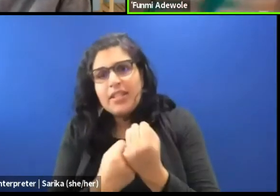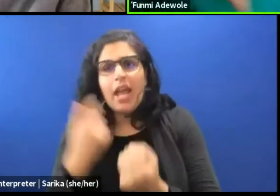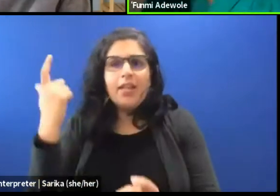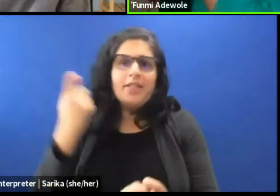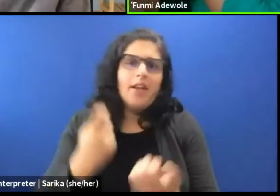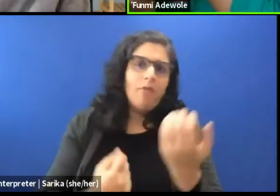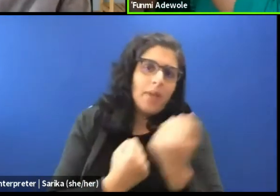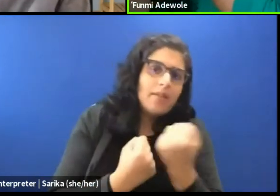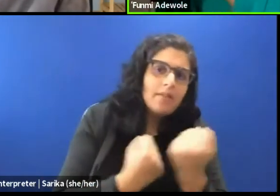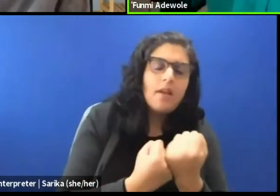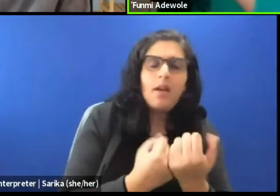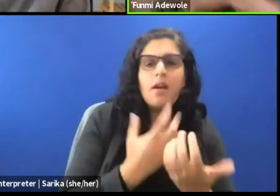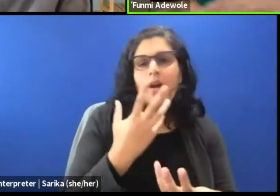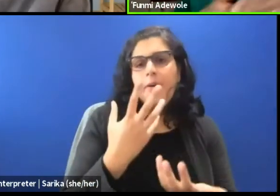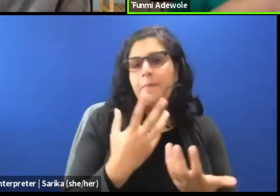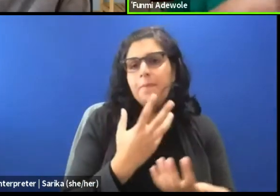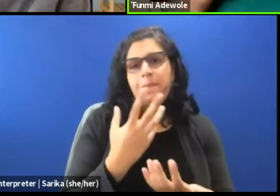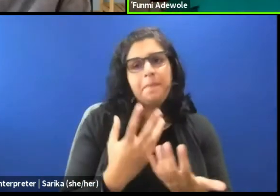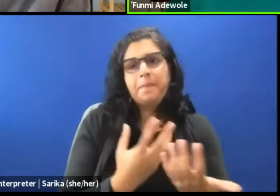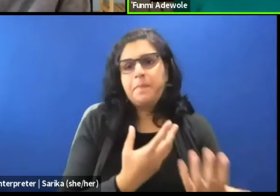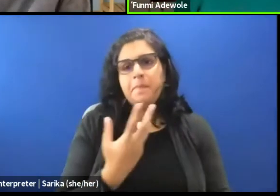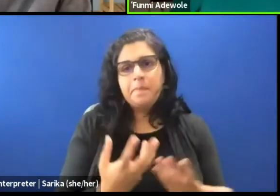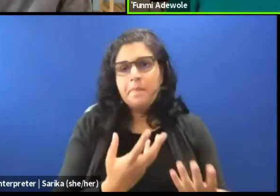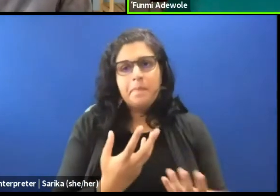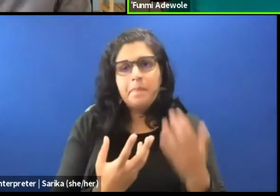funded by you know a funding body,